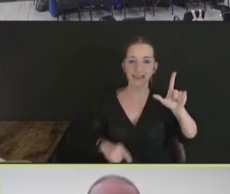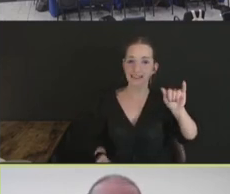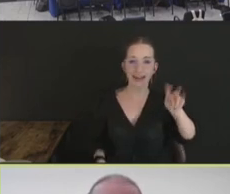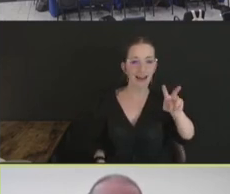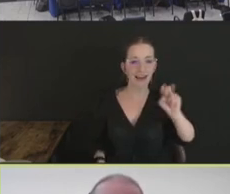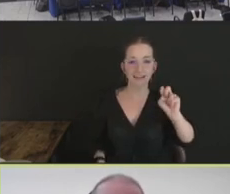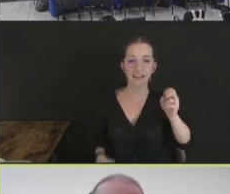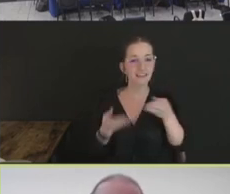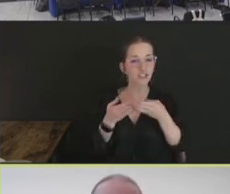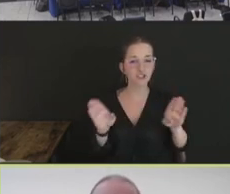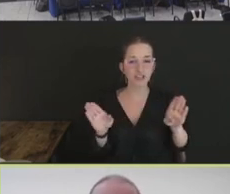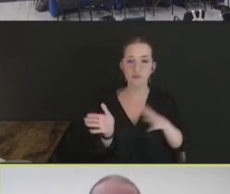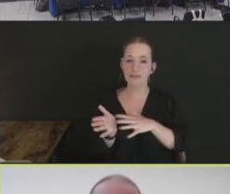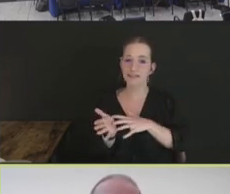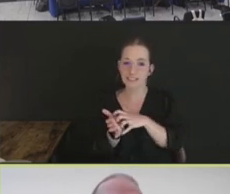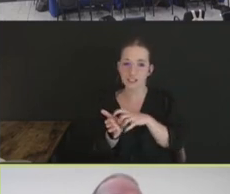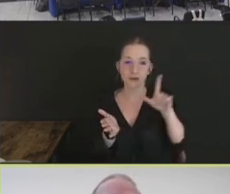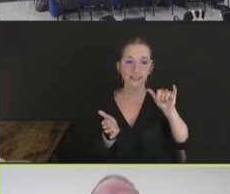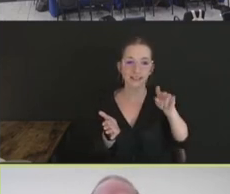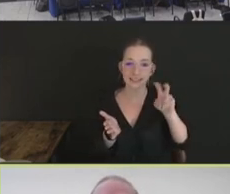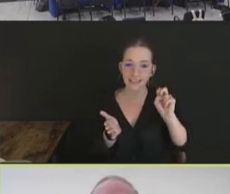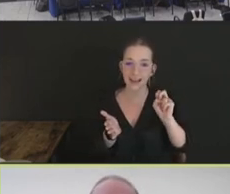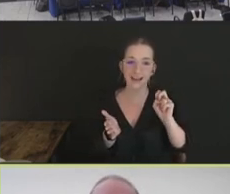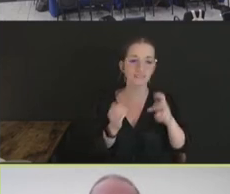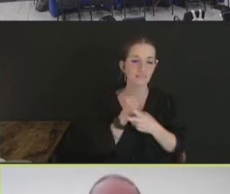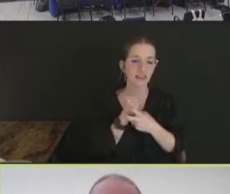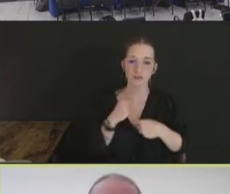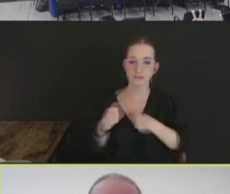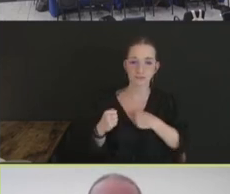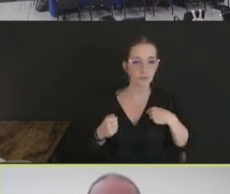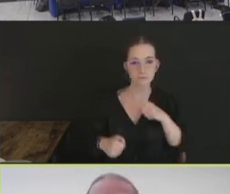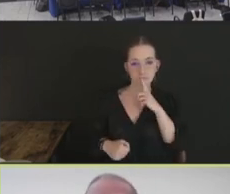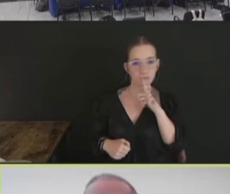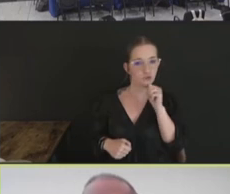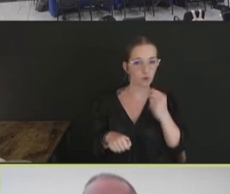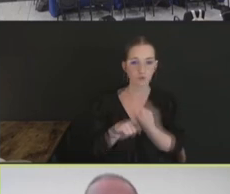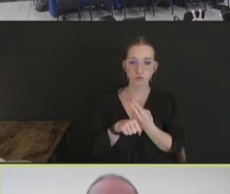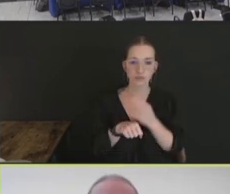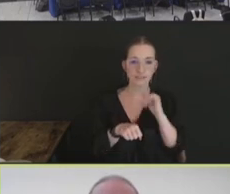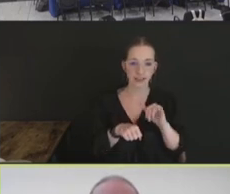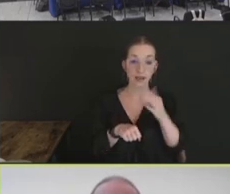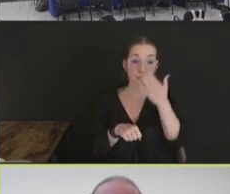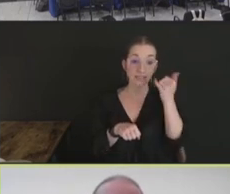because that live virus could be -- revert to virulence, or reassort, as I talked about earlier.